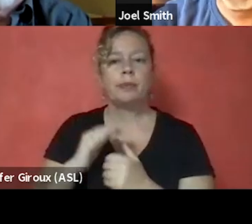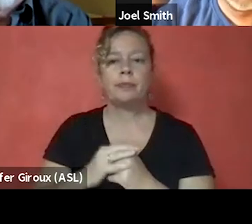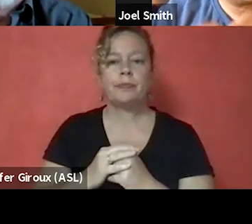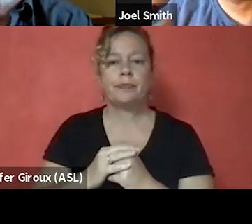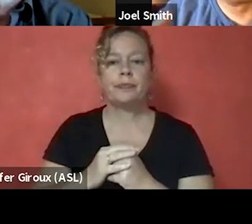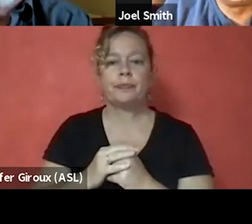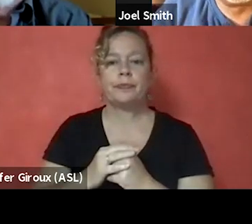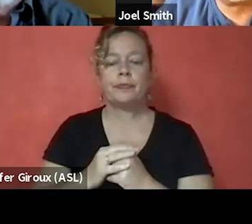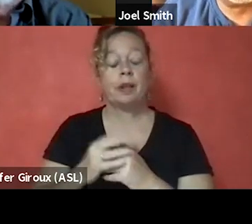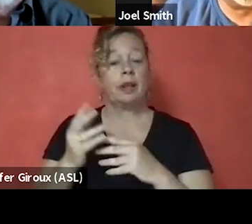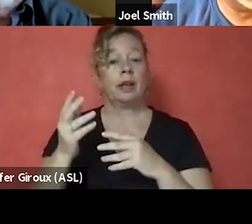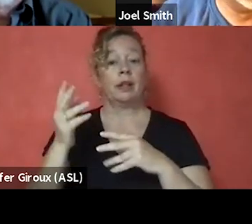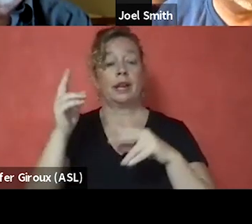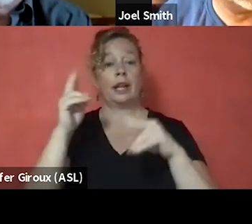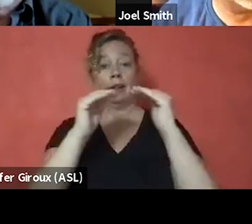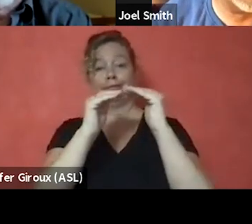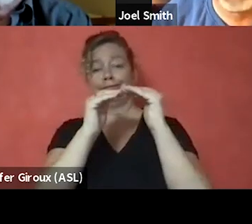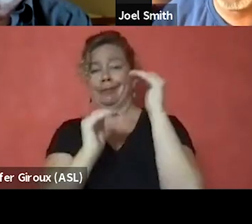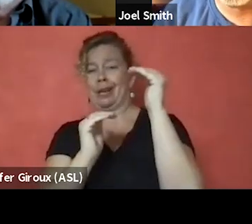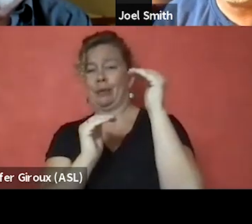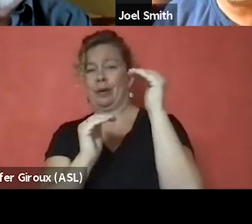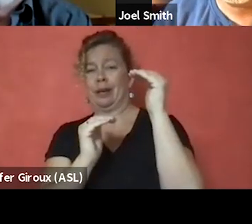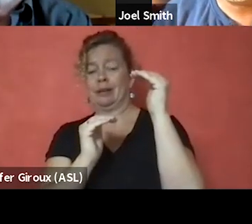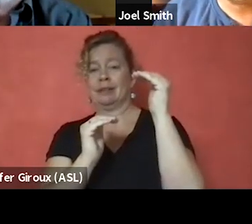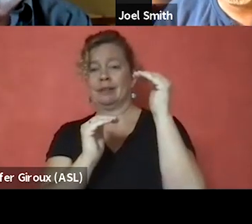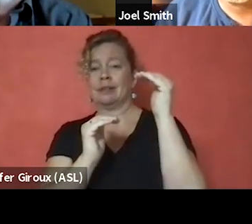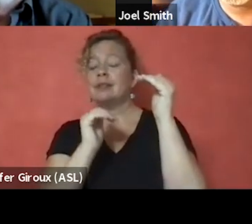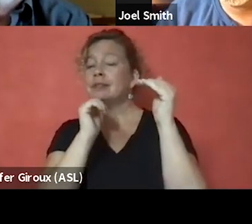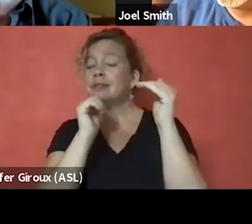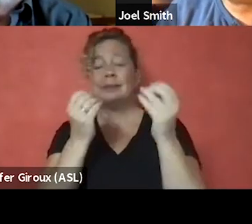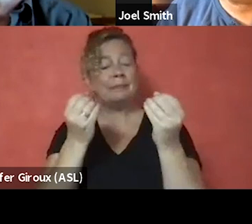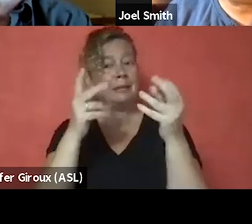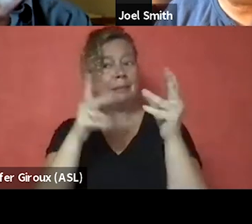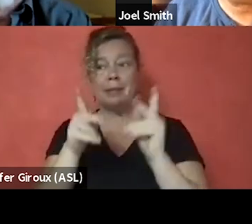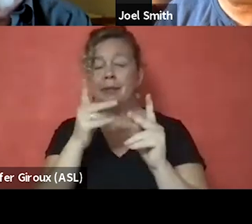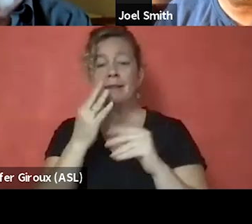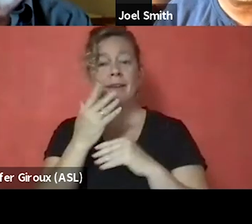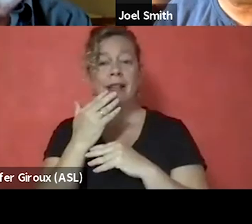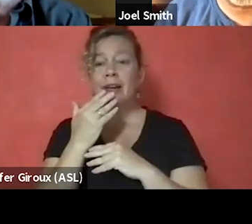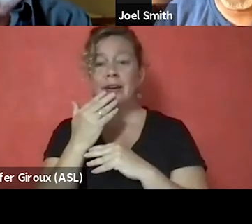And then I look at the inequity, and not many people of color are in psychology or psychiatry